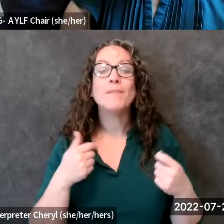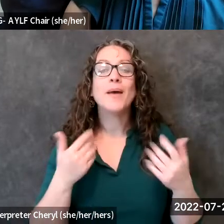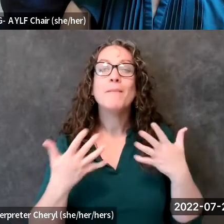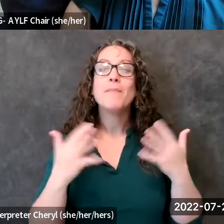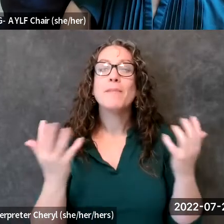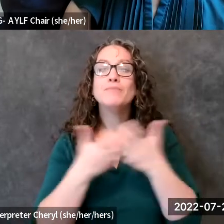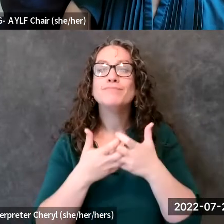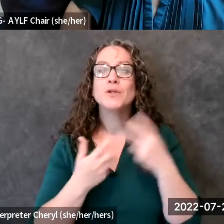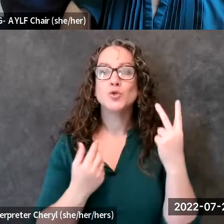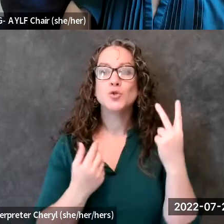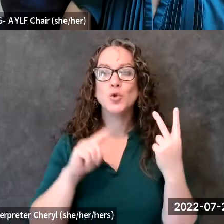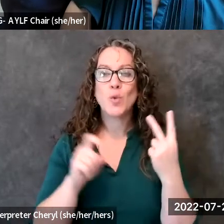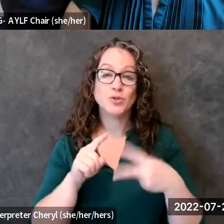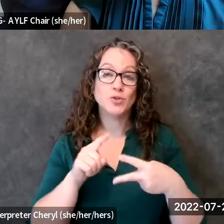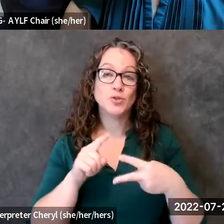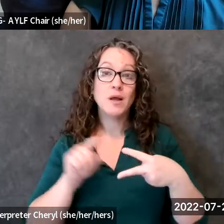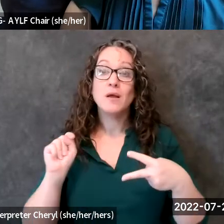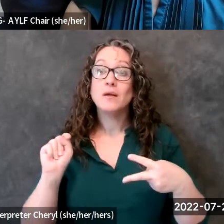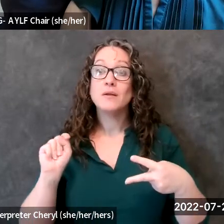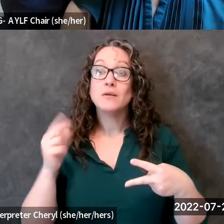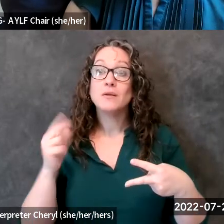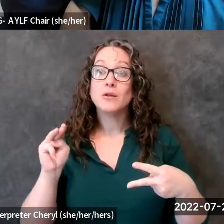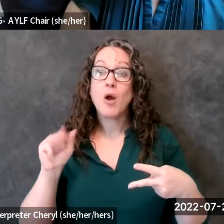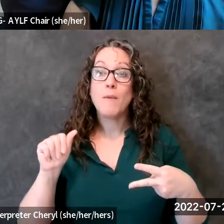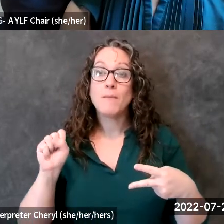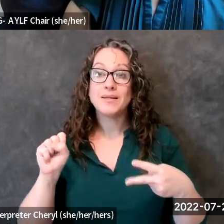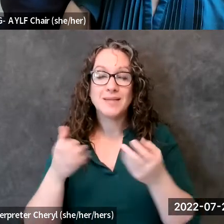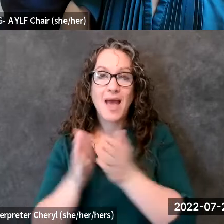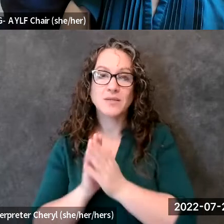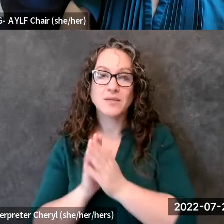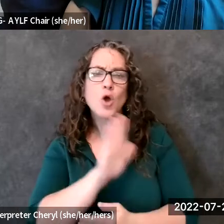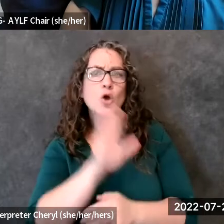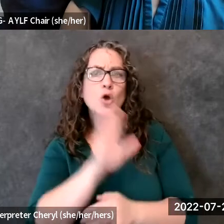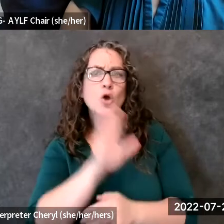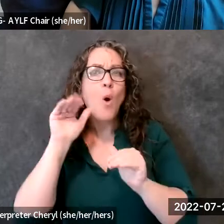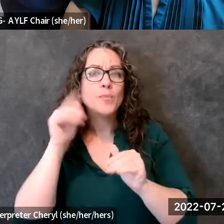um thomas asked what are your hopes for the future of advocacy and disability rights and then i